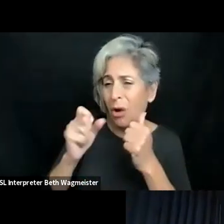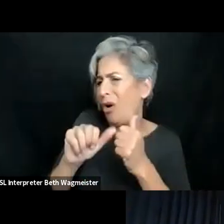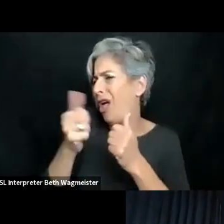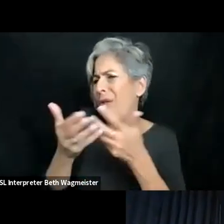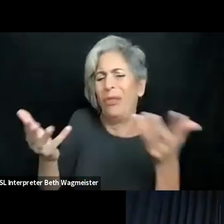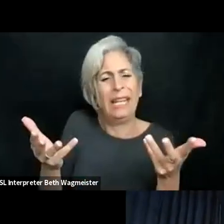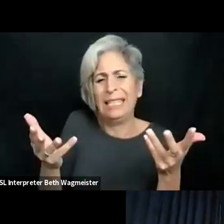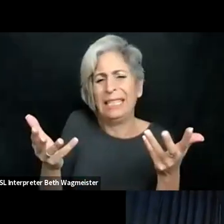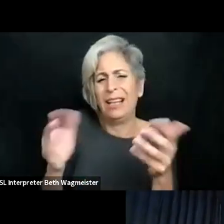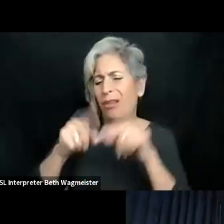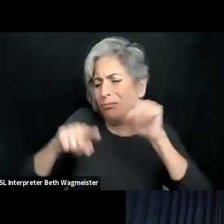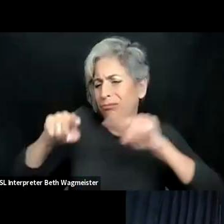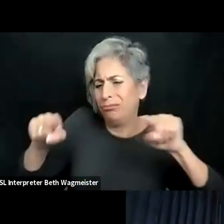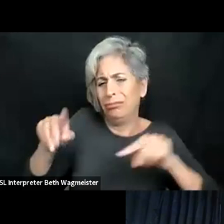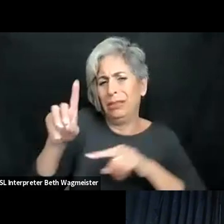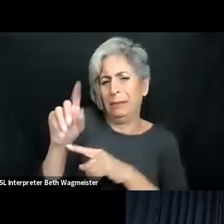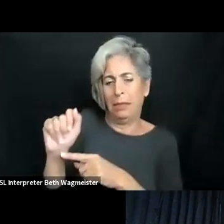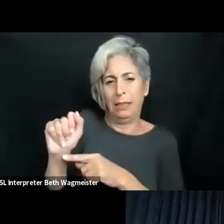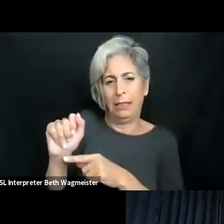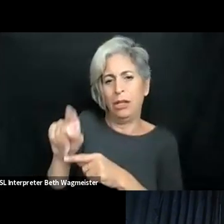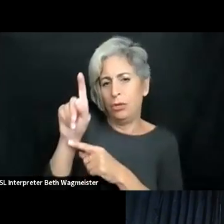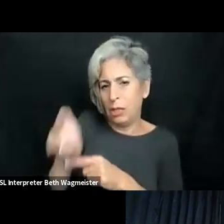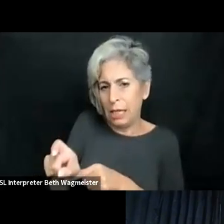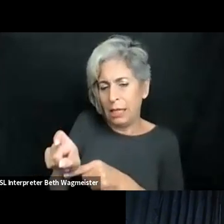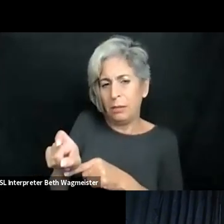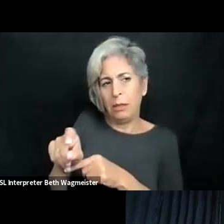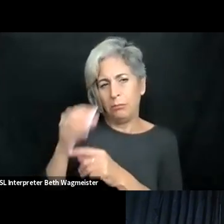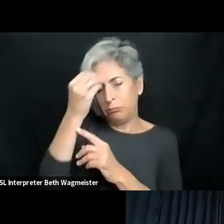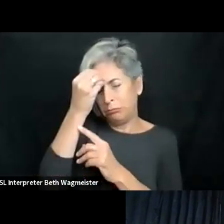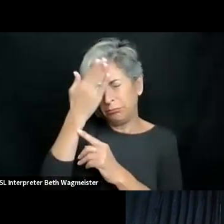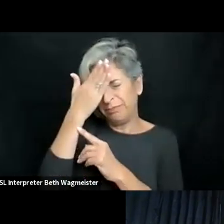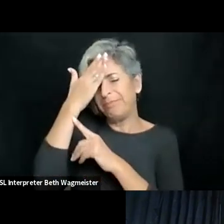age we will have a disability in some sort. Eyesight,